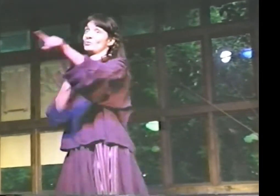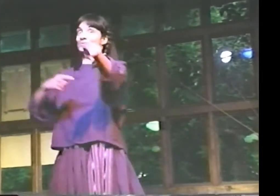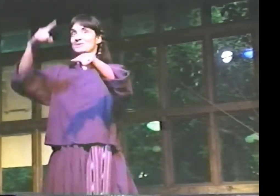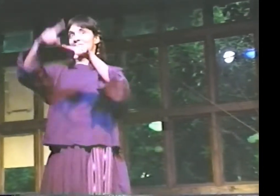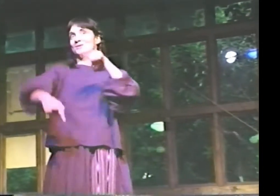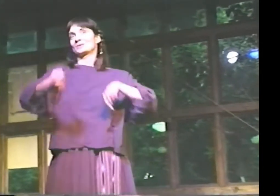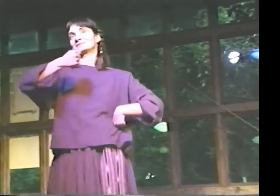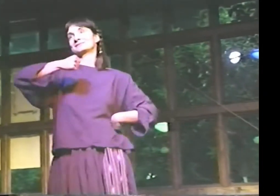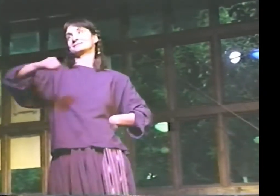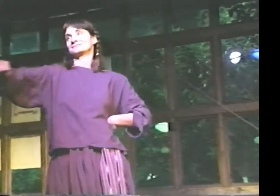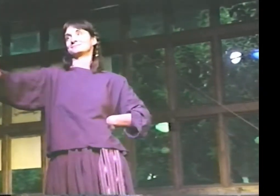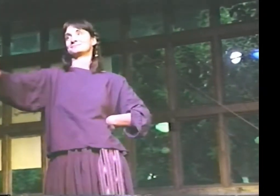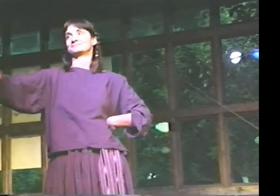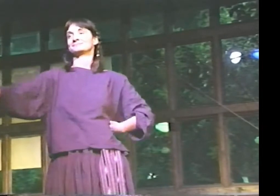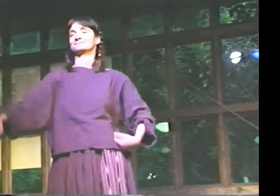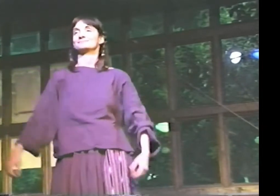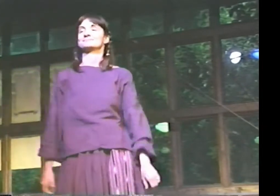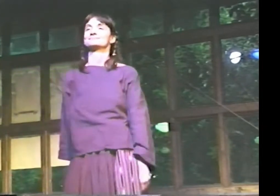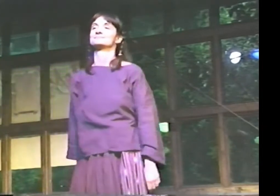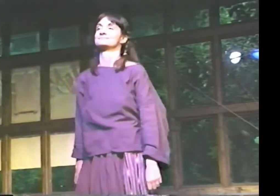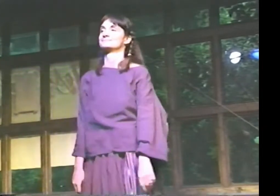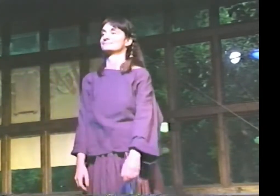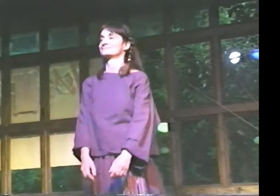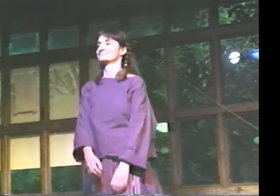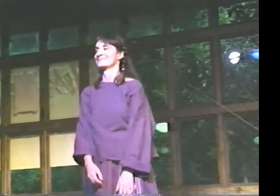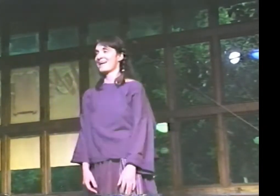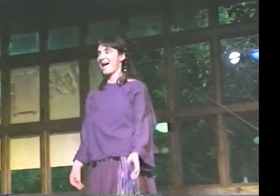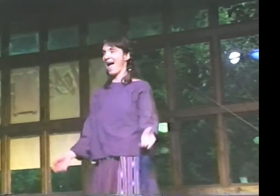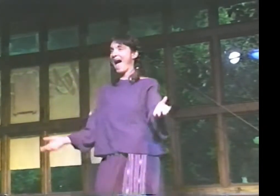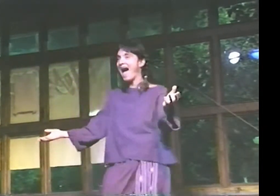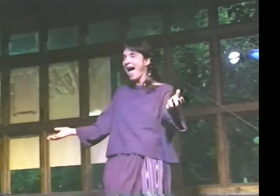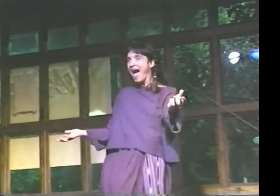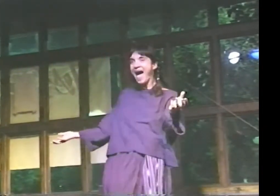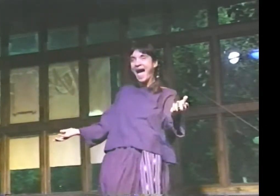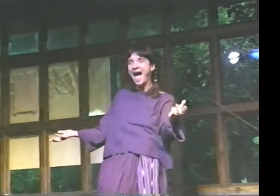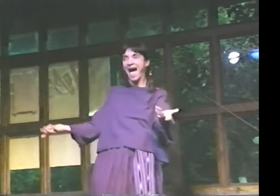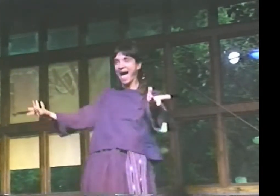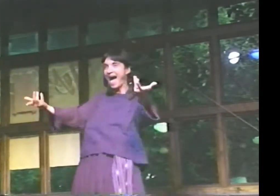I'M SURE YOU'VE ALL HAD SOMETHING YOU CAN'T RESIST.